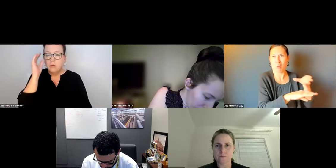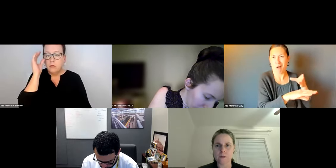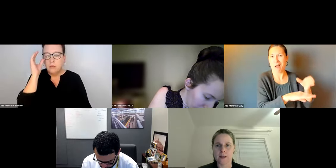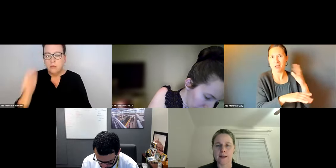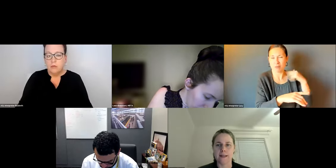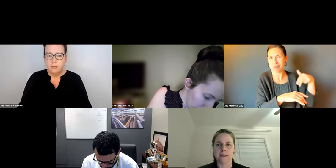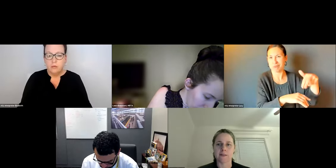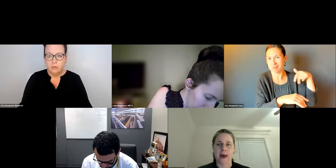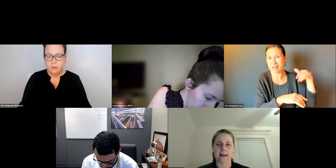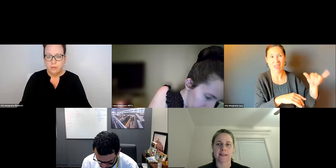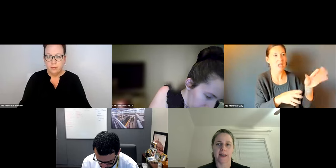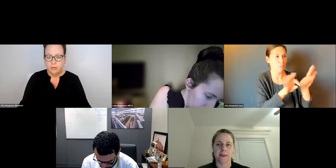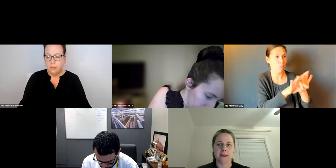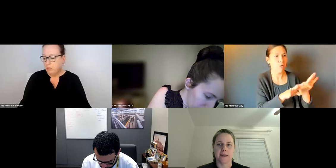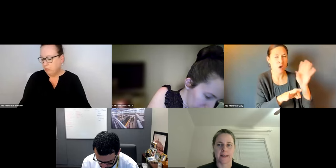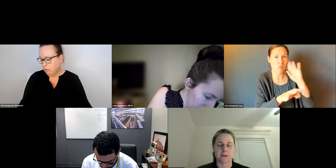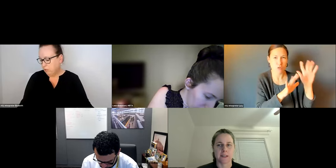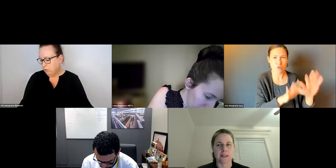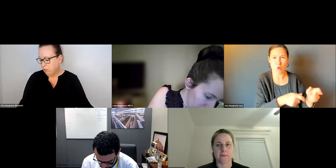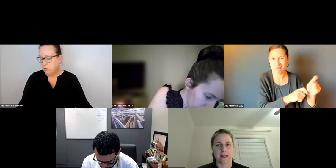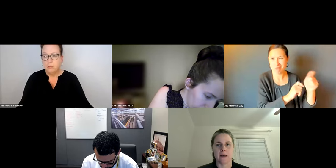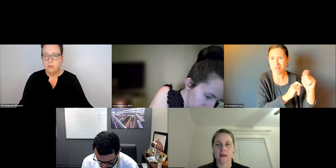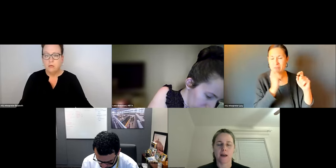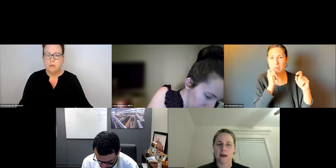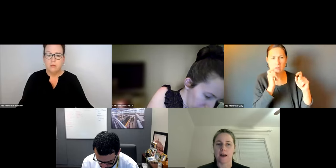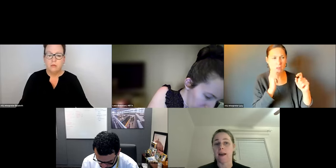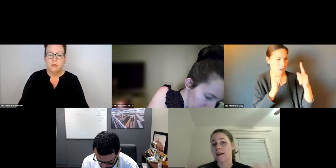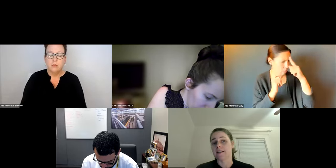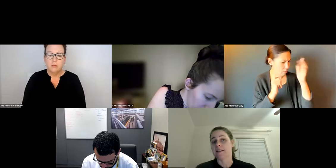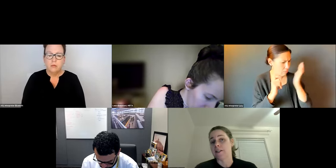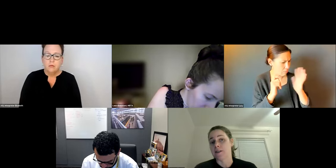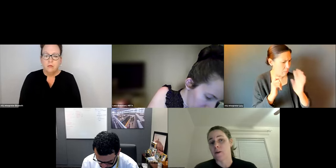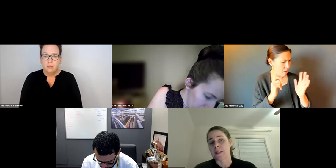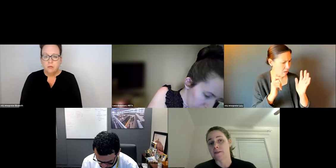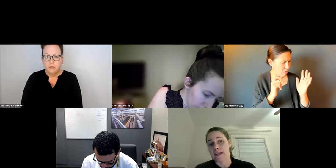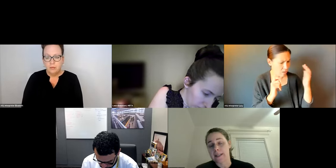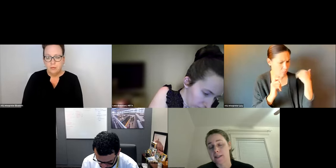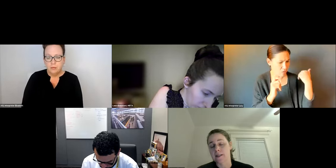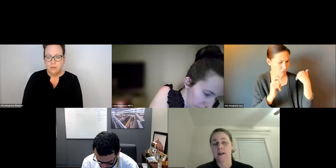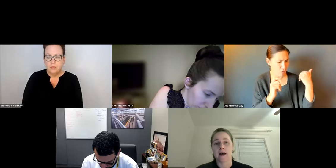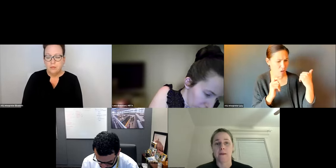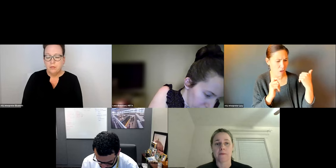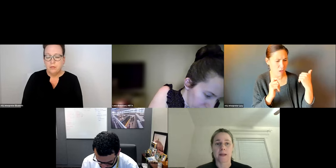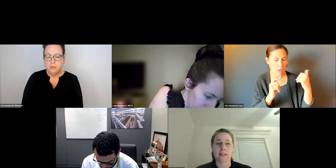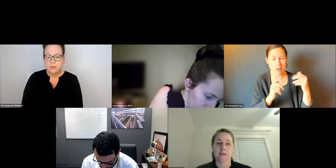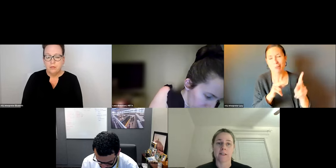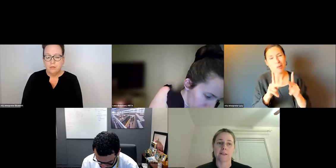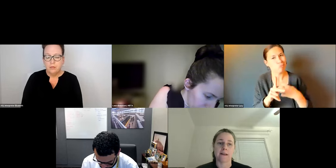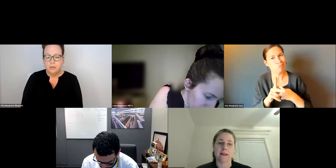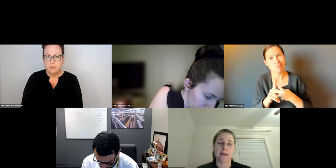INCLUDING THE COMMUTER RAIL. THE COMMUTER RAIL IS A KEY COMPONENT OF SNOW REMOVAL.